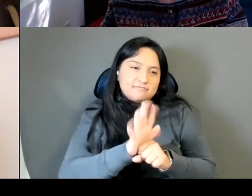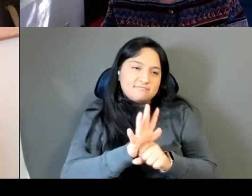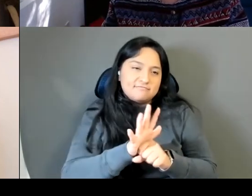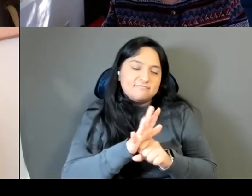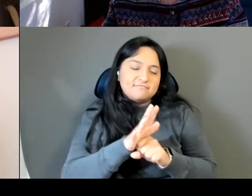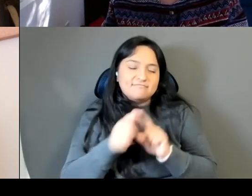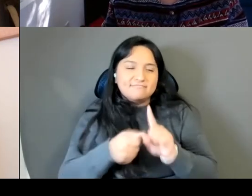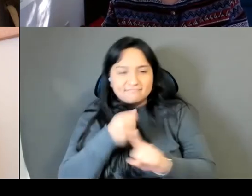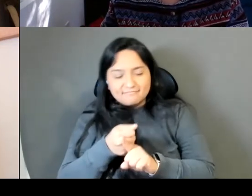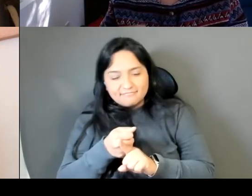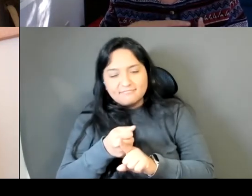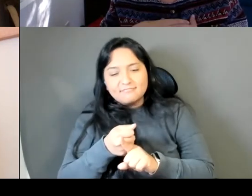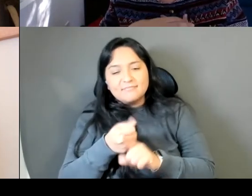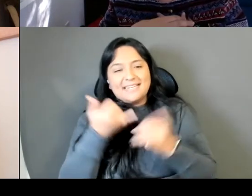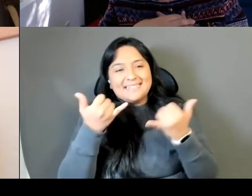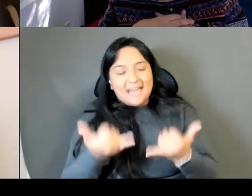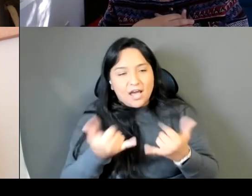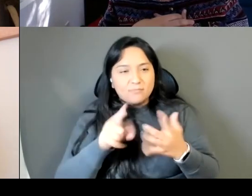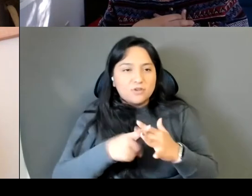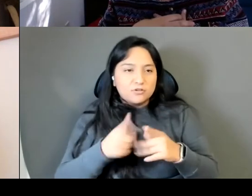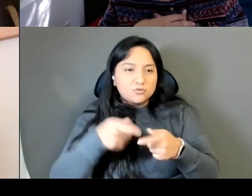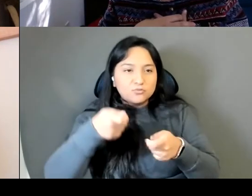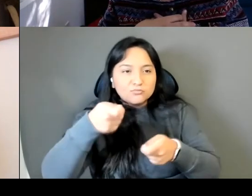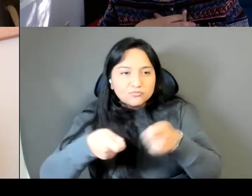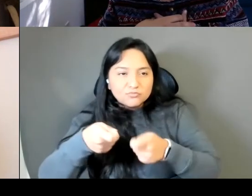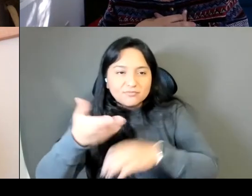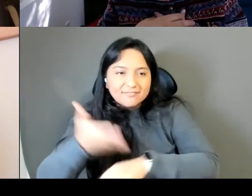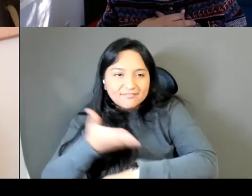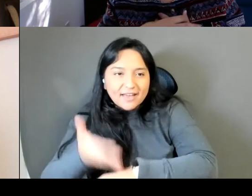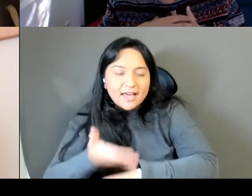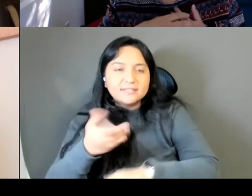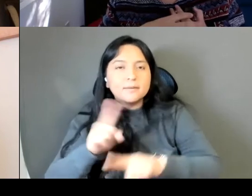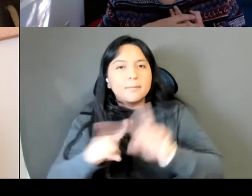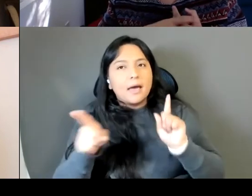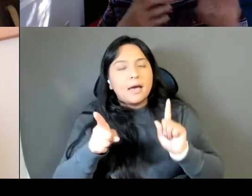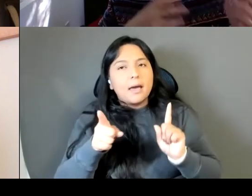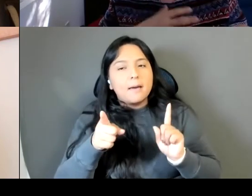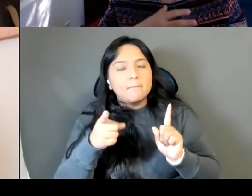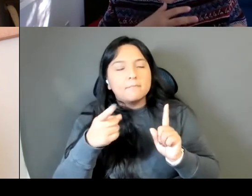But I'm trying for something that isn't so I think a friend described my first novel